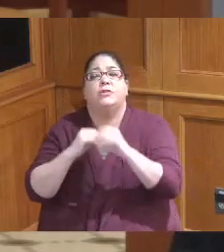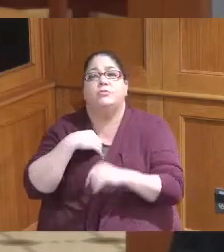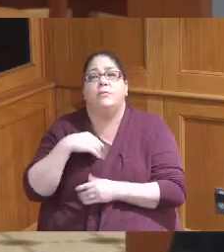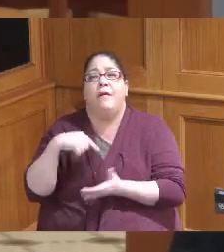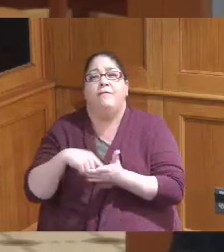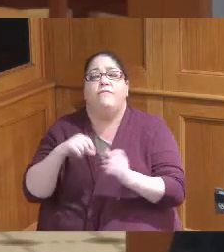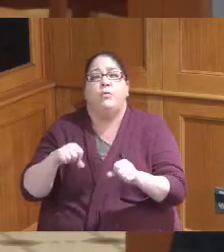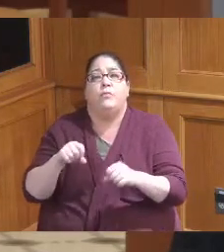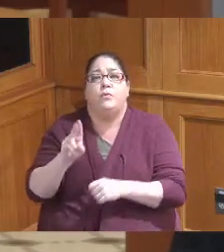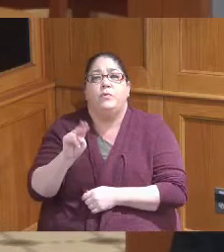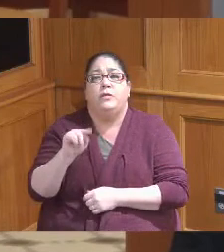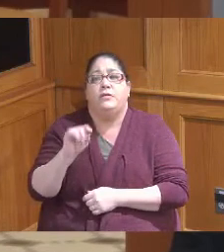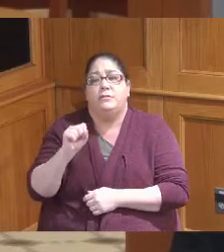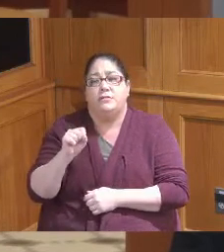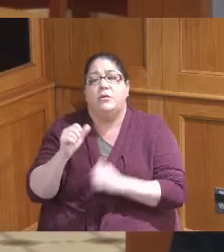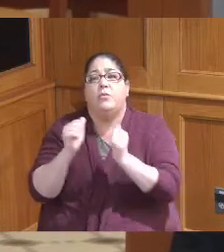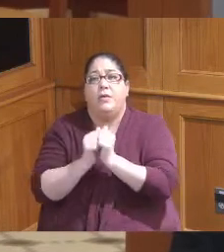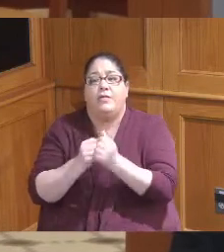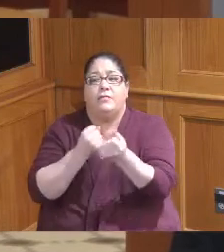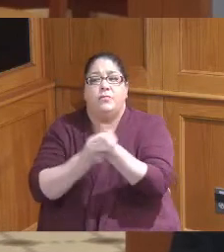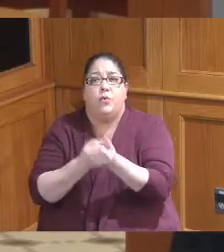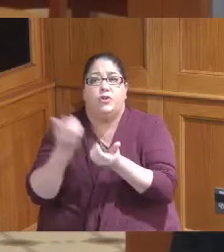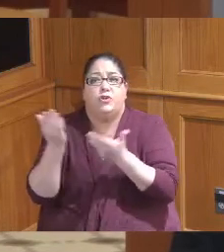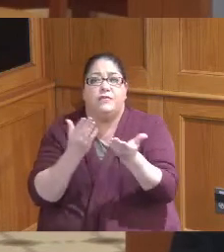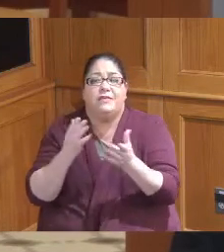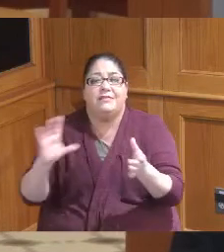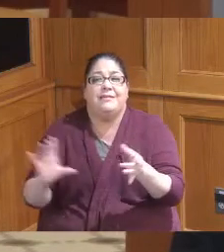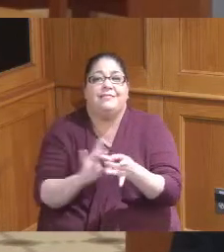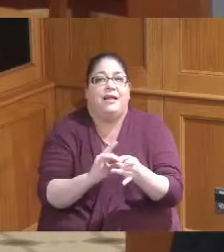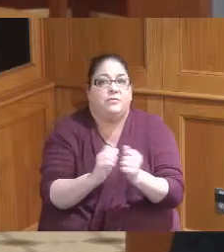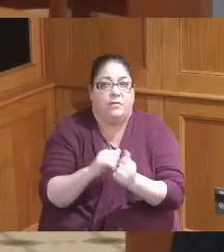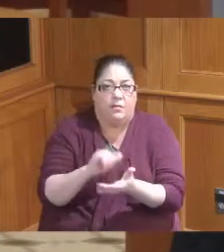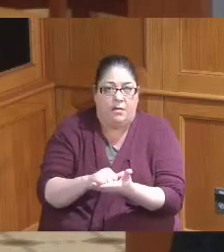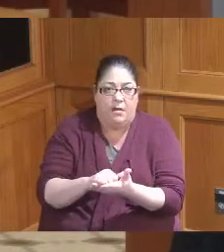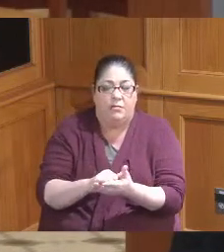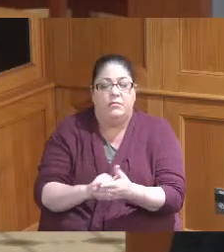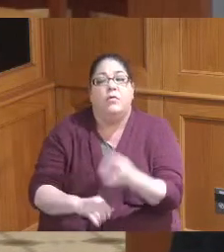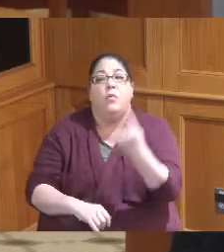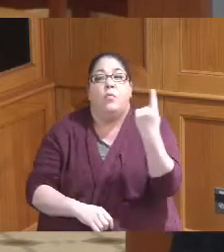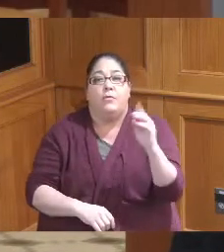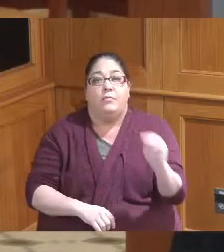but that have Supportive Services attached to them and then the 1 million is for Supportive